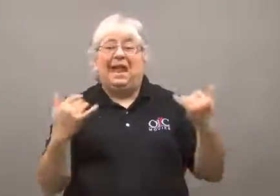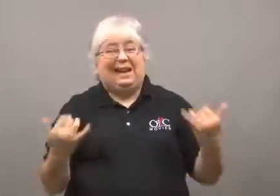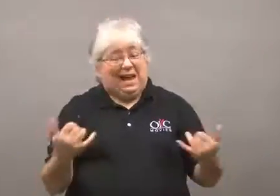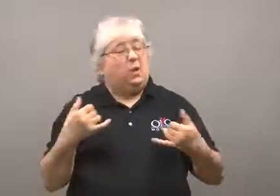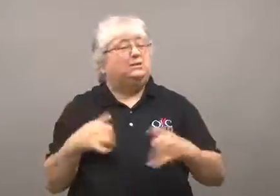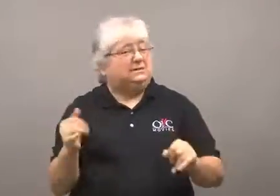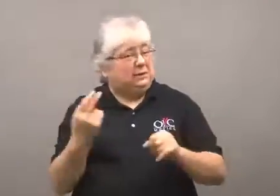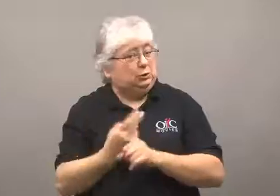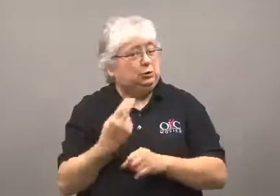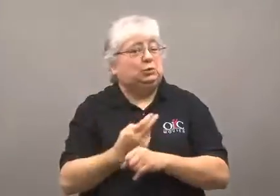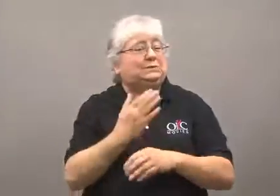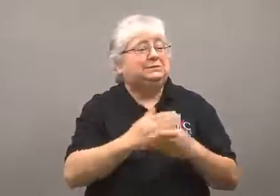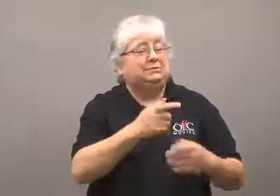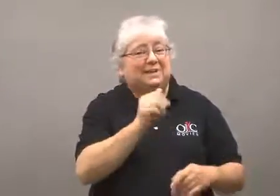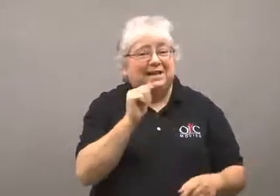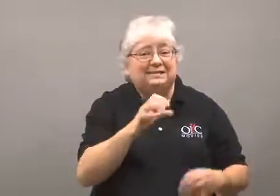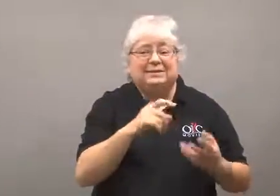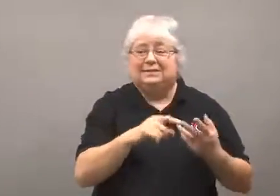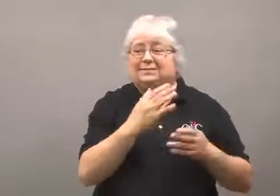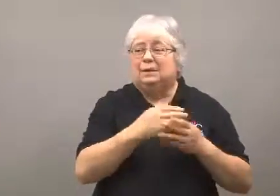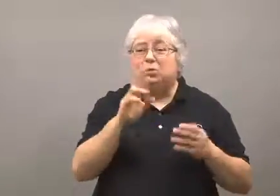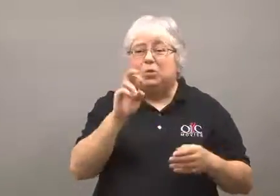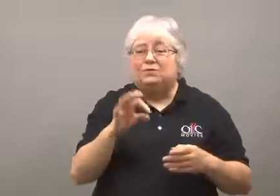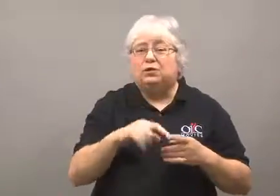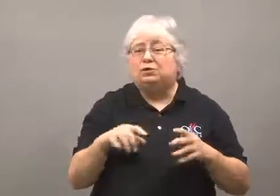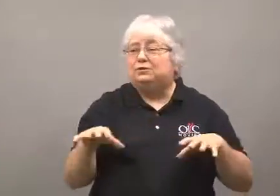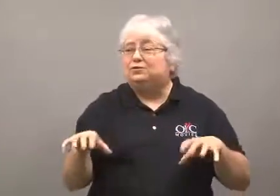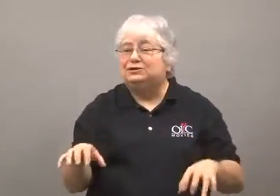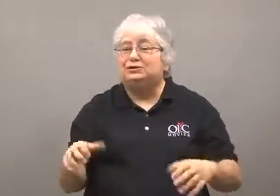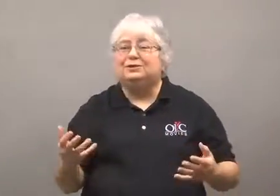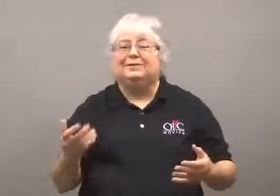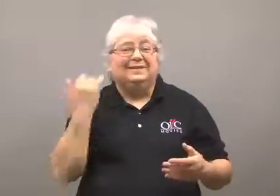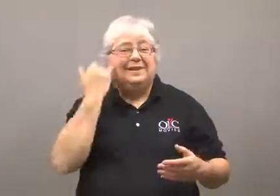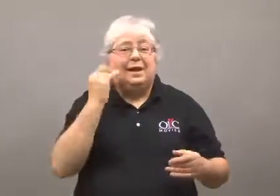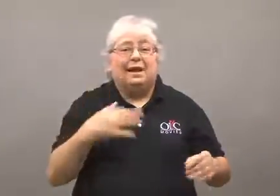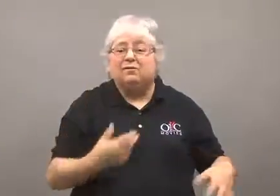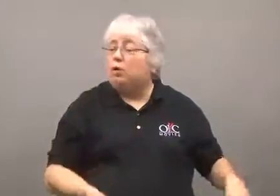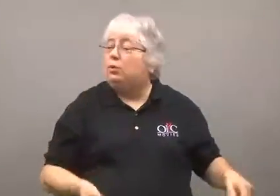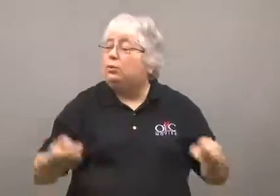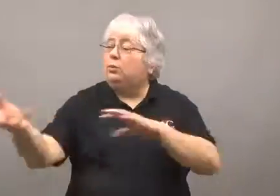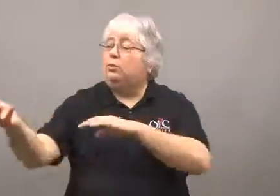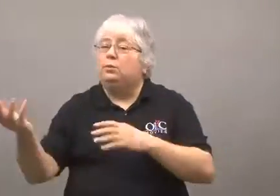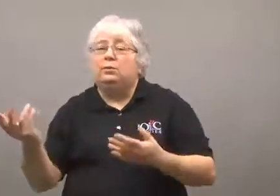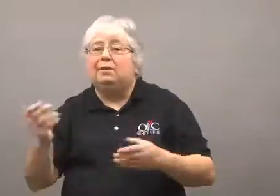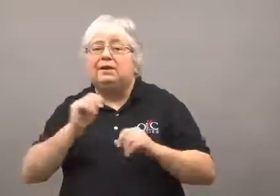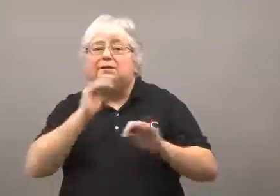It's still used in some air conditioners, refrigerators and freezers.